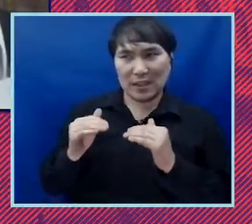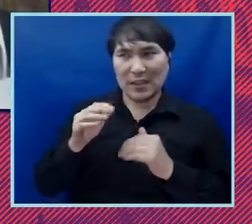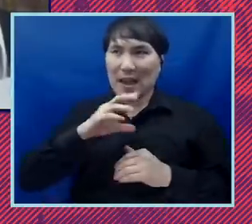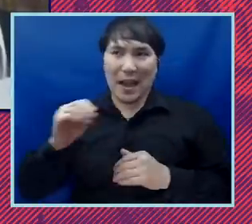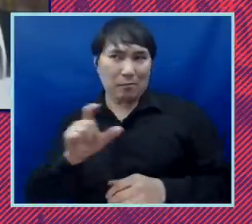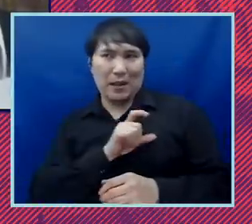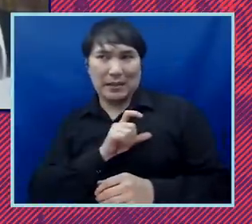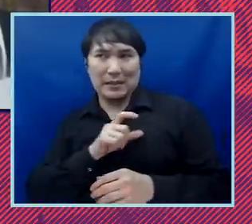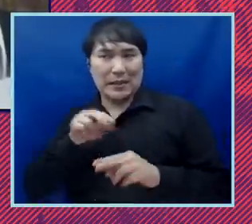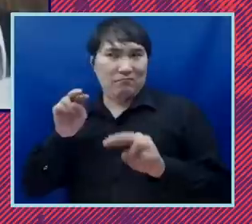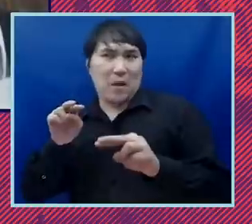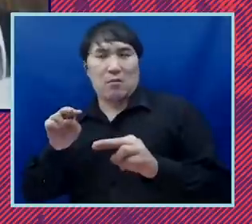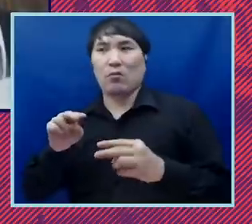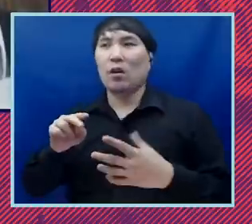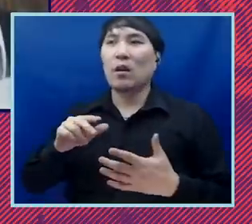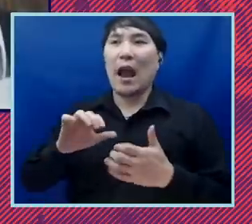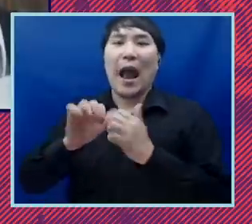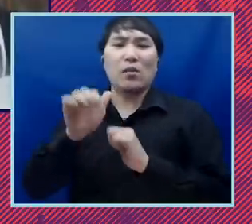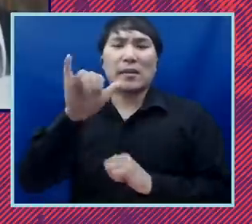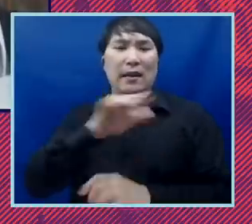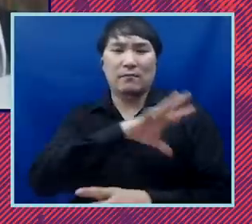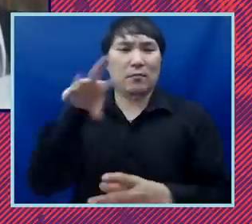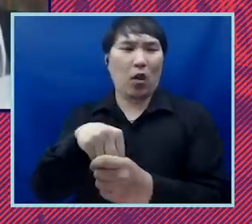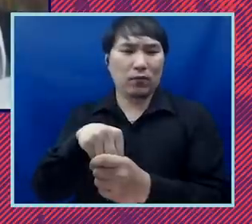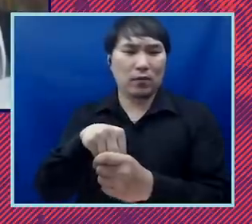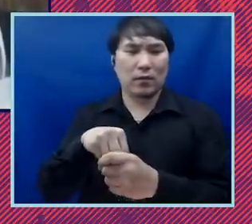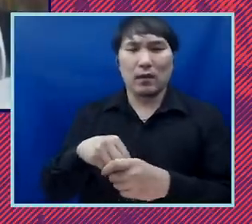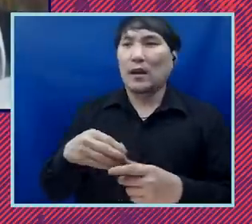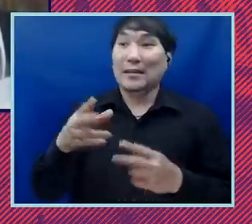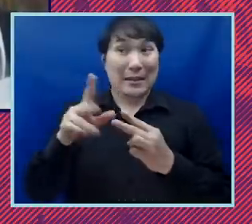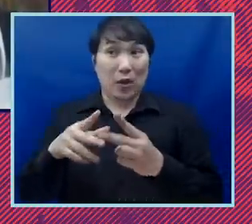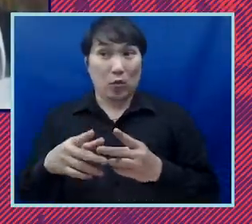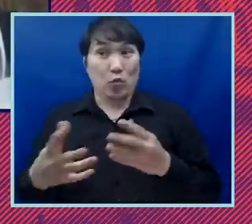to this broader systemic equality agenda and how it sits either alongside of it or complements it